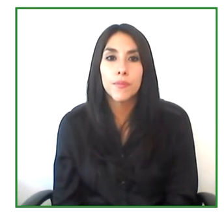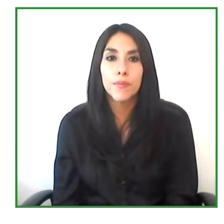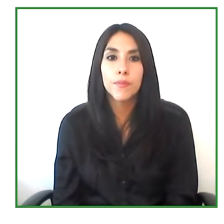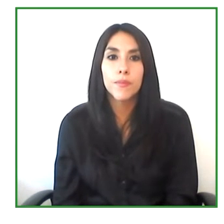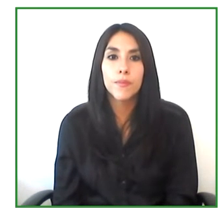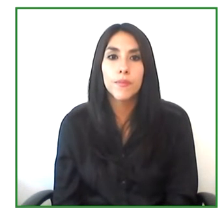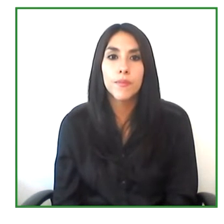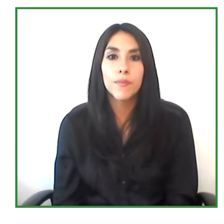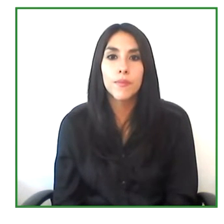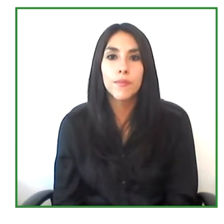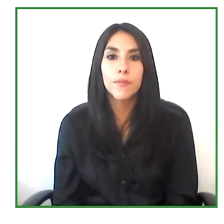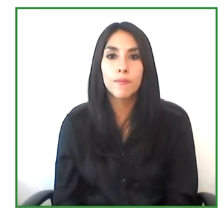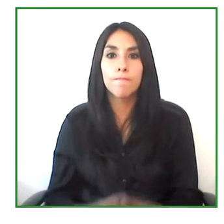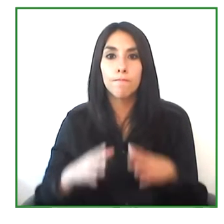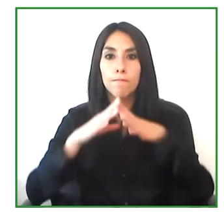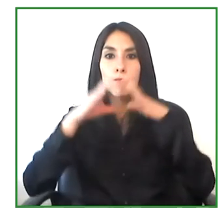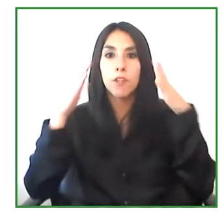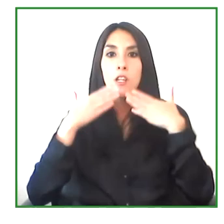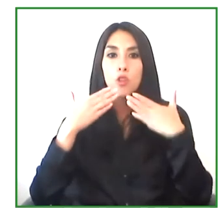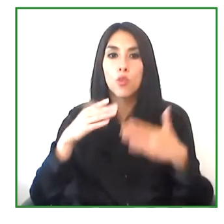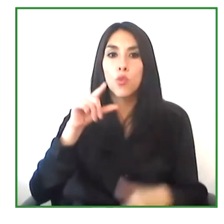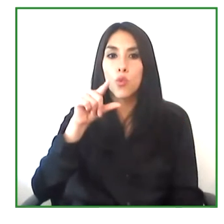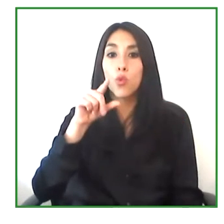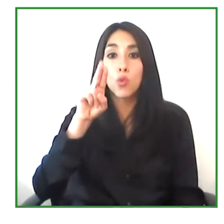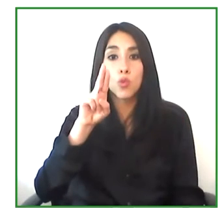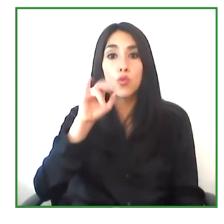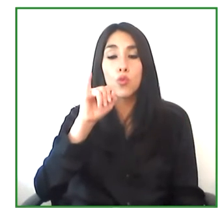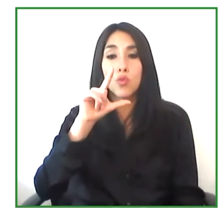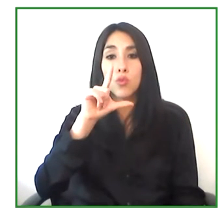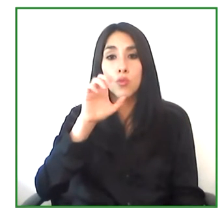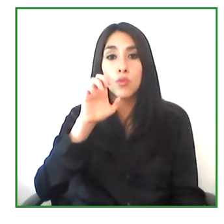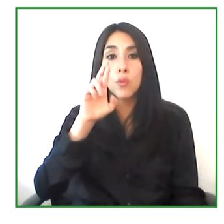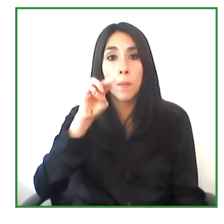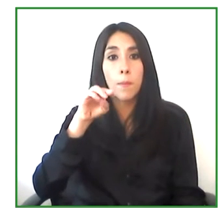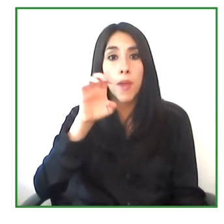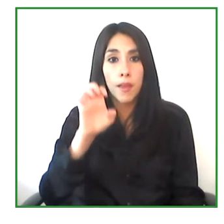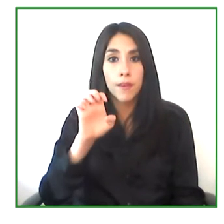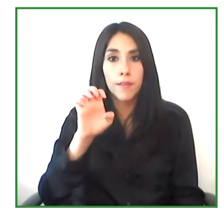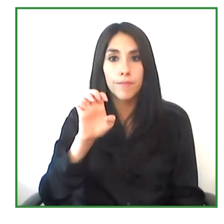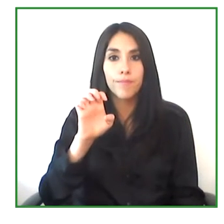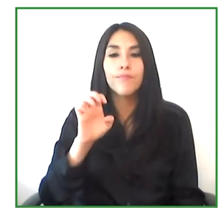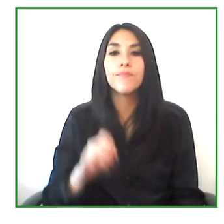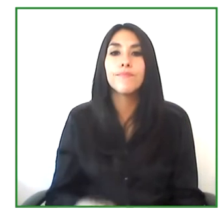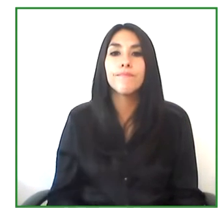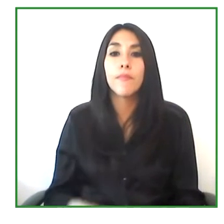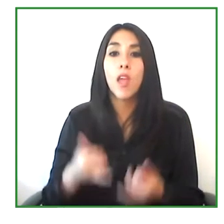Thank you very much for your contribution. Now I'm going to pass things over to Paloma.